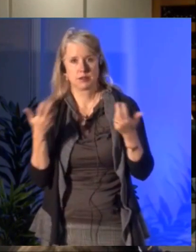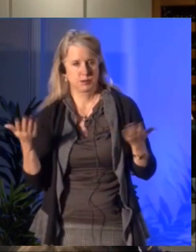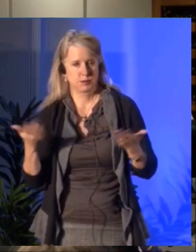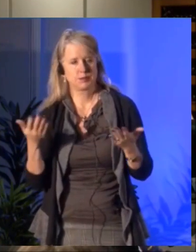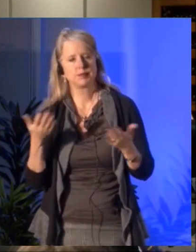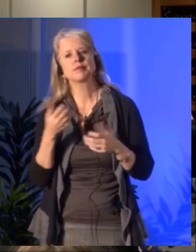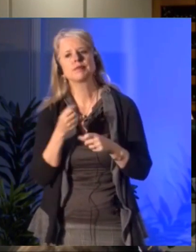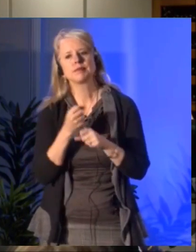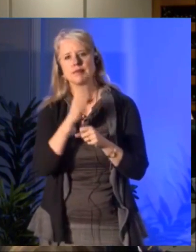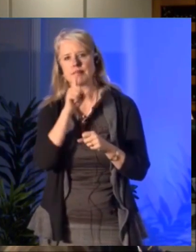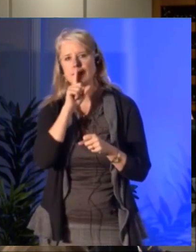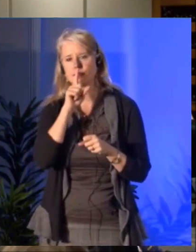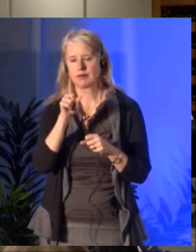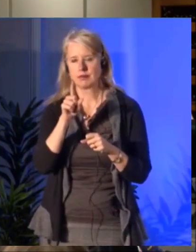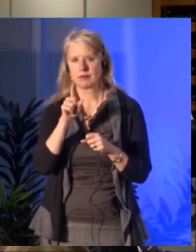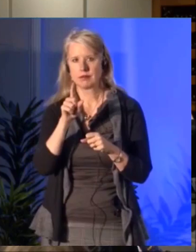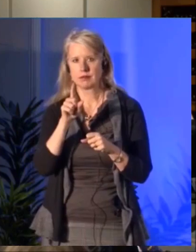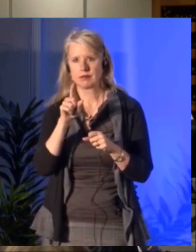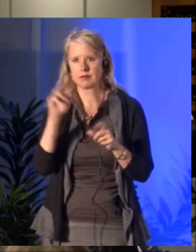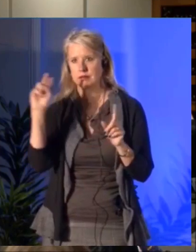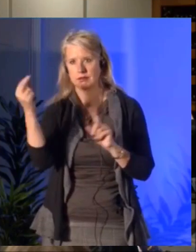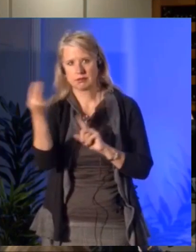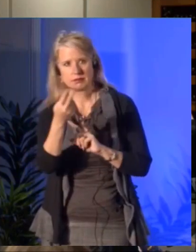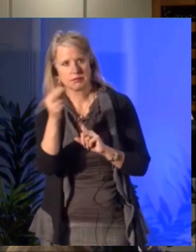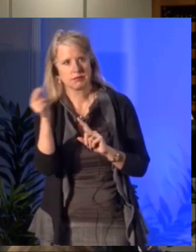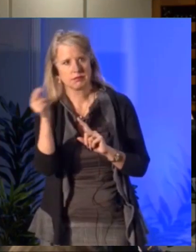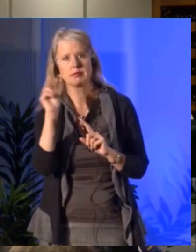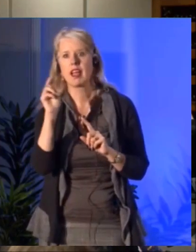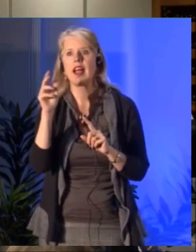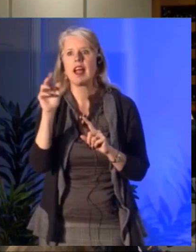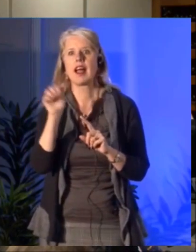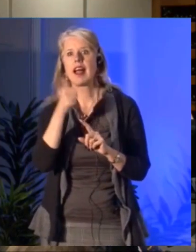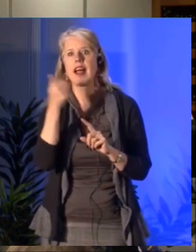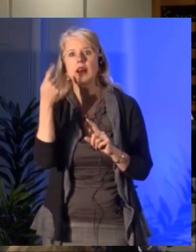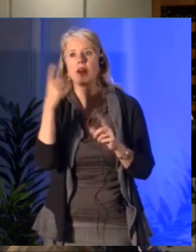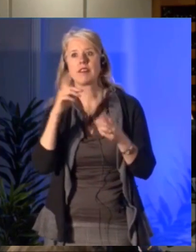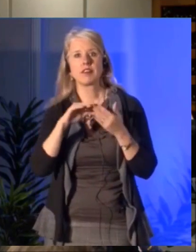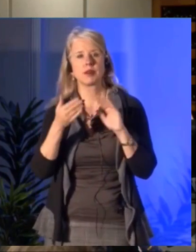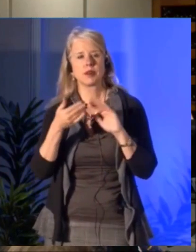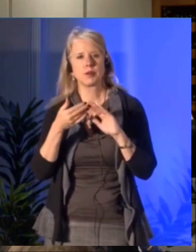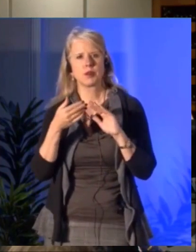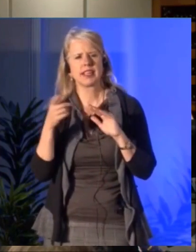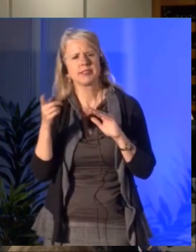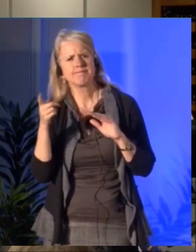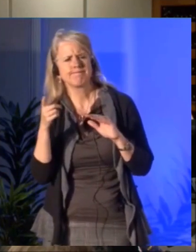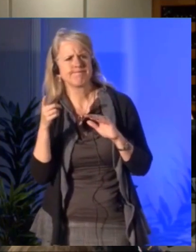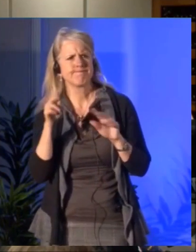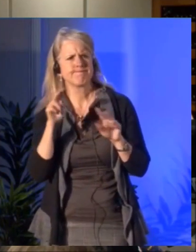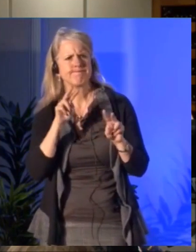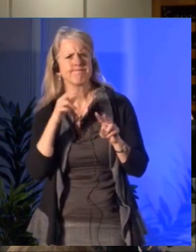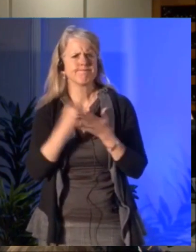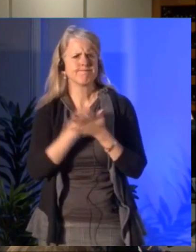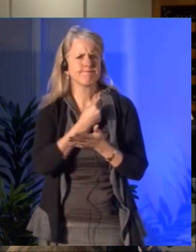And I think the funding for the digital fund was in September am I correct?